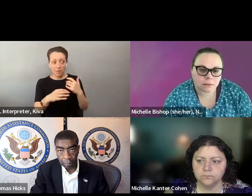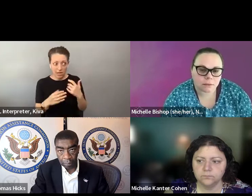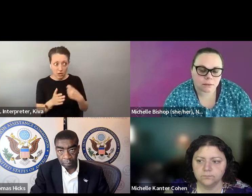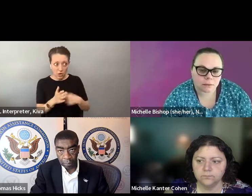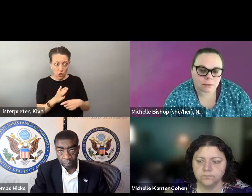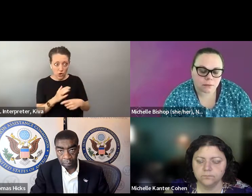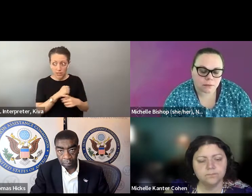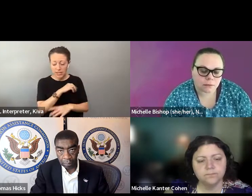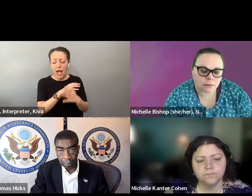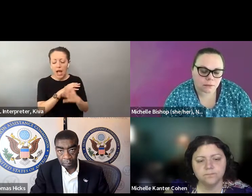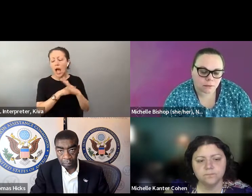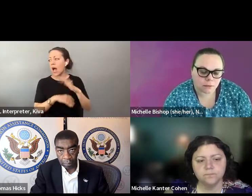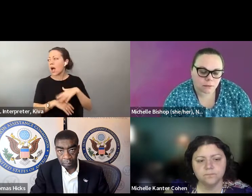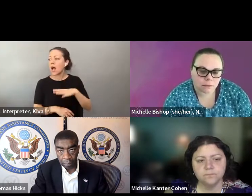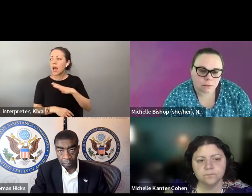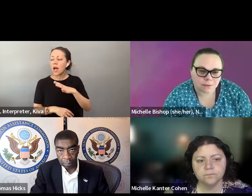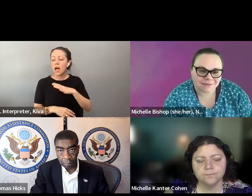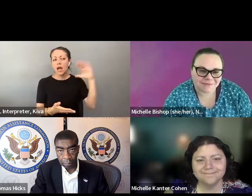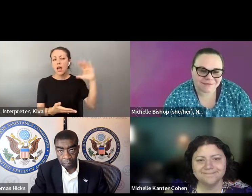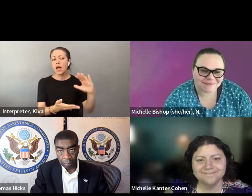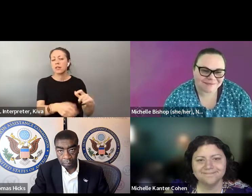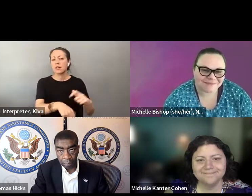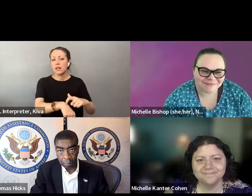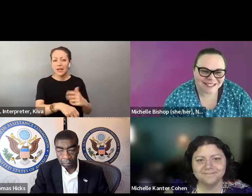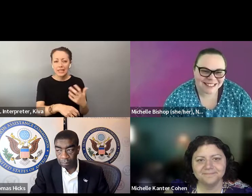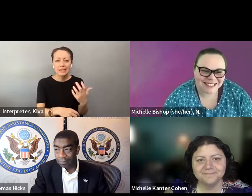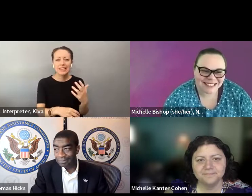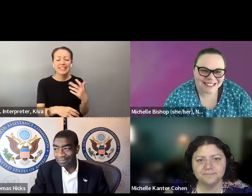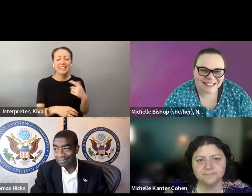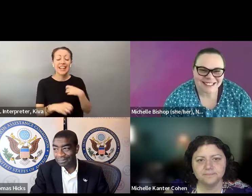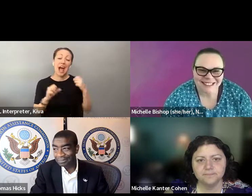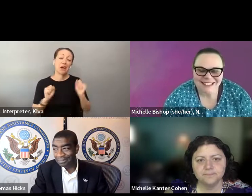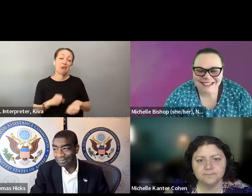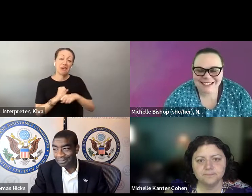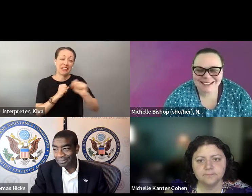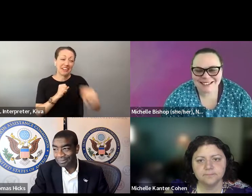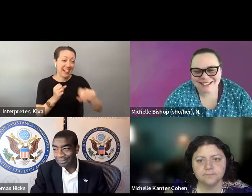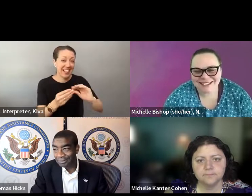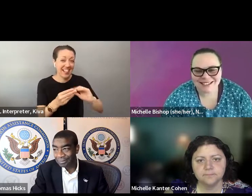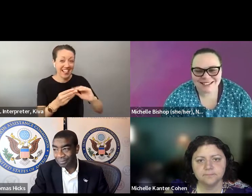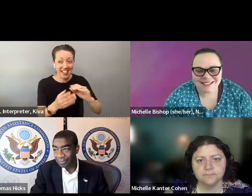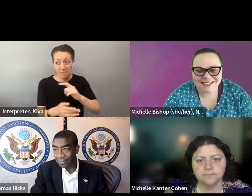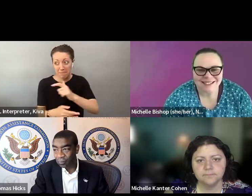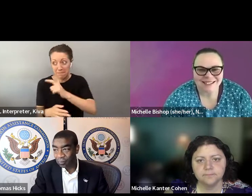I think the only other thing I'll say before I hand it off to give. But I think the only other thing I'll say before I hand